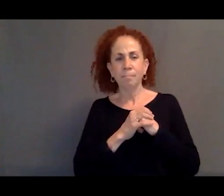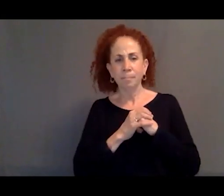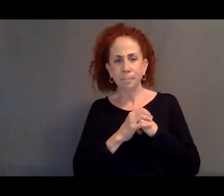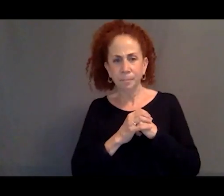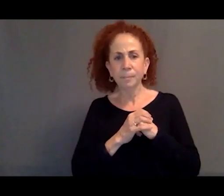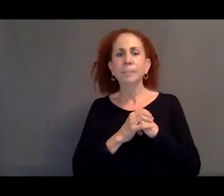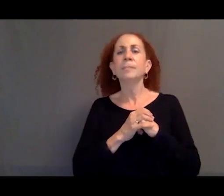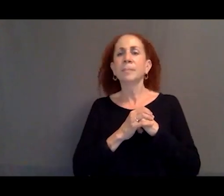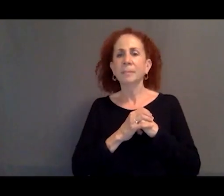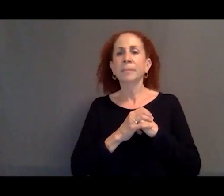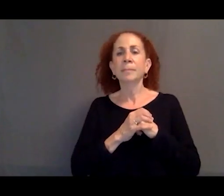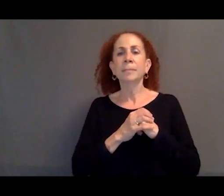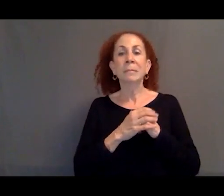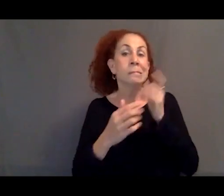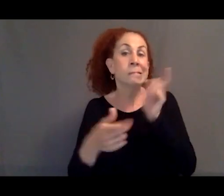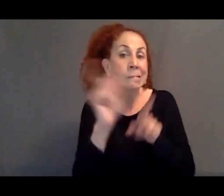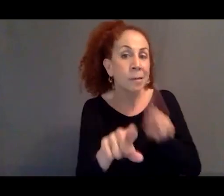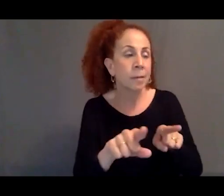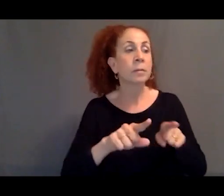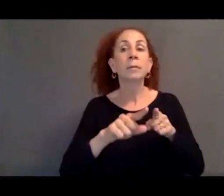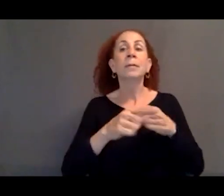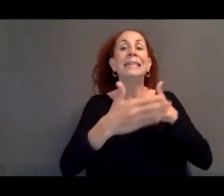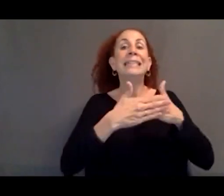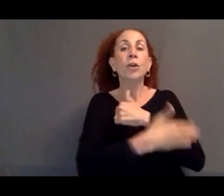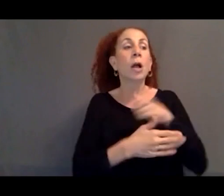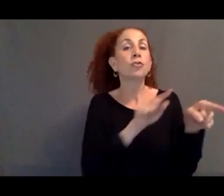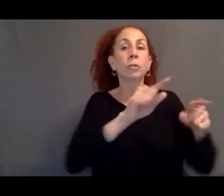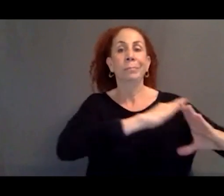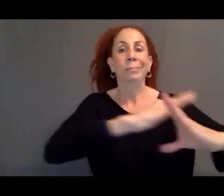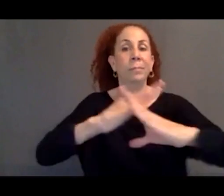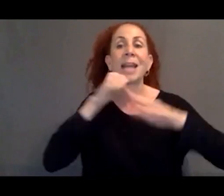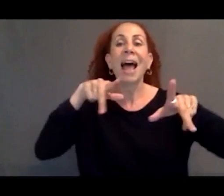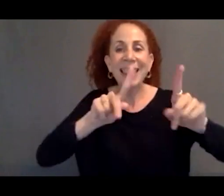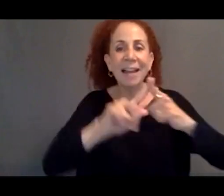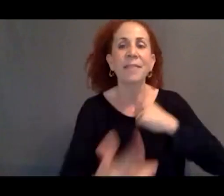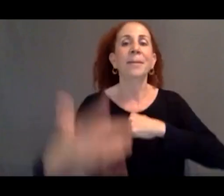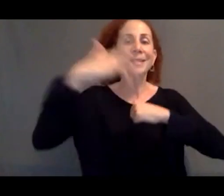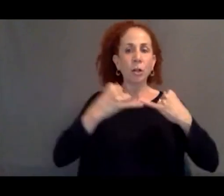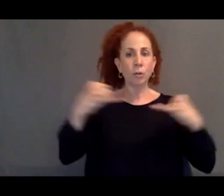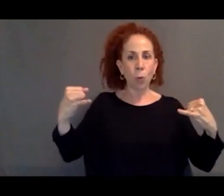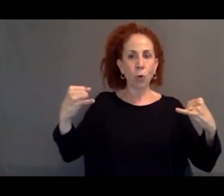seeking, preventing asylum seekers from actually arriving to the border to make a claim for asylum